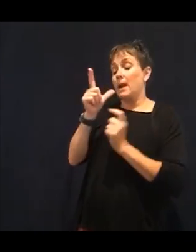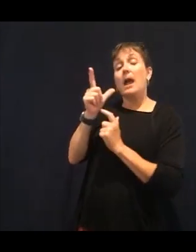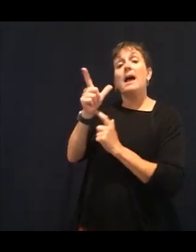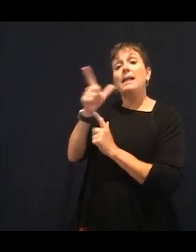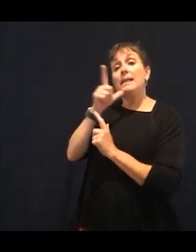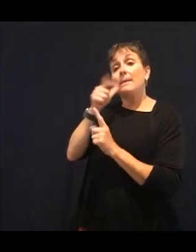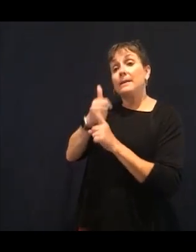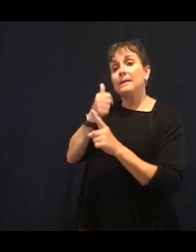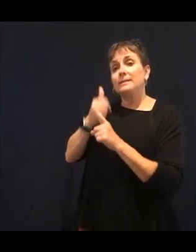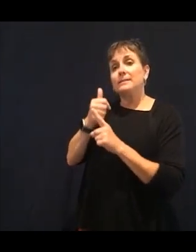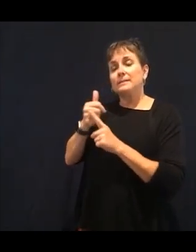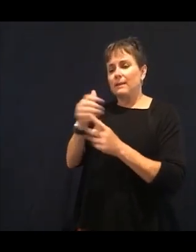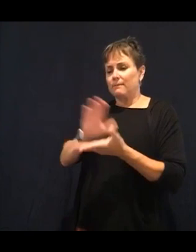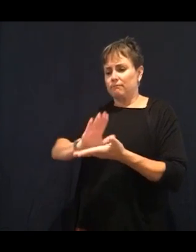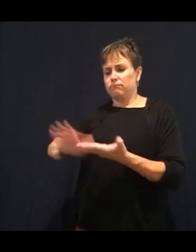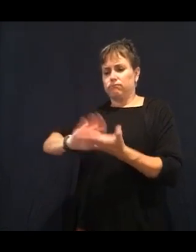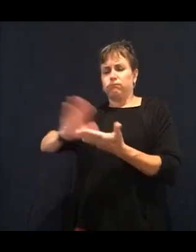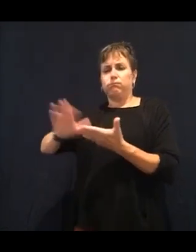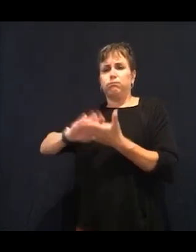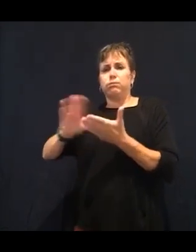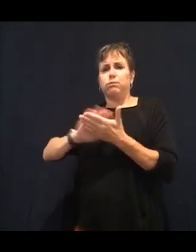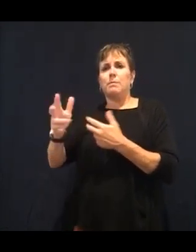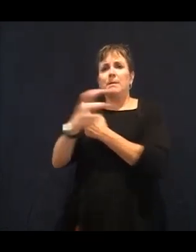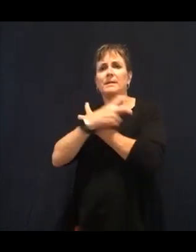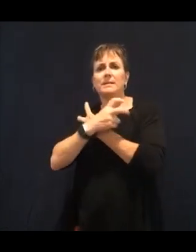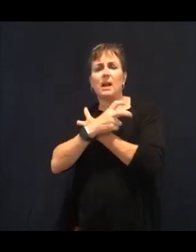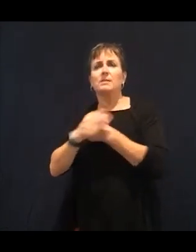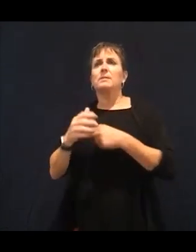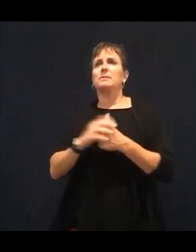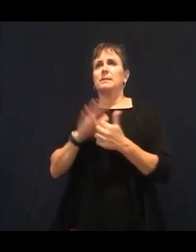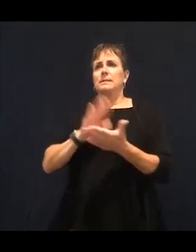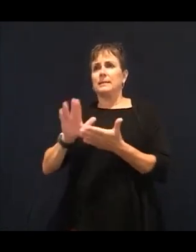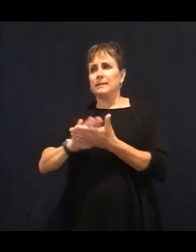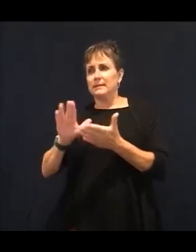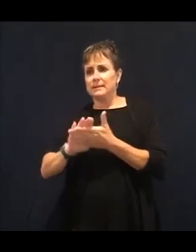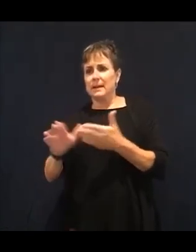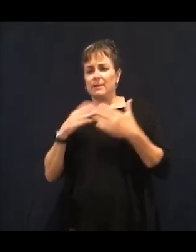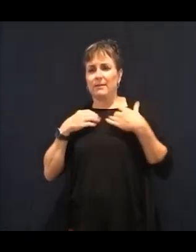immune system to boost your immune system. But it also gets rid of